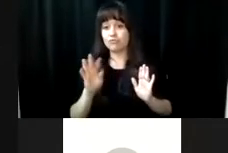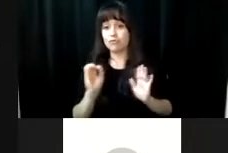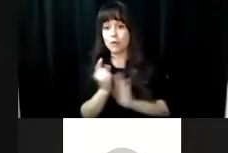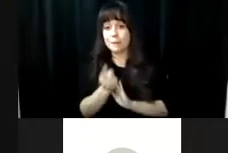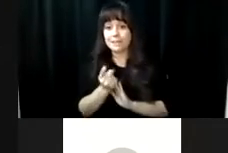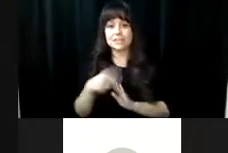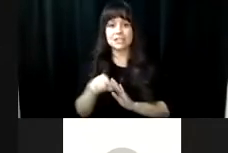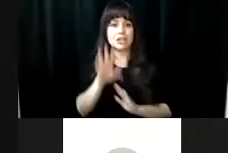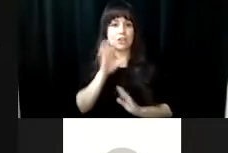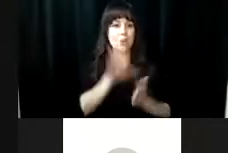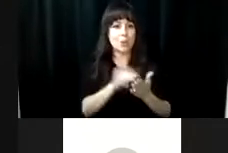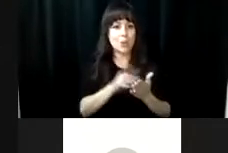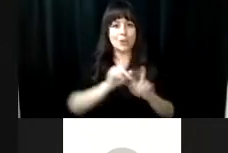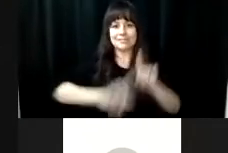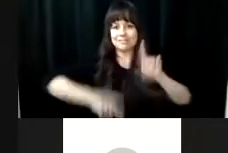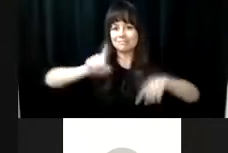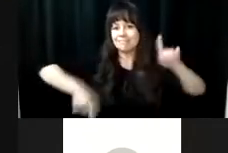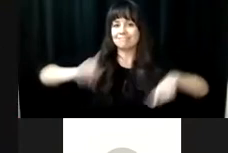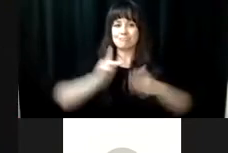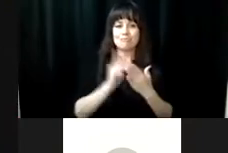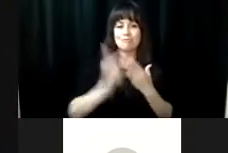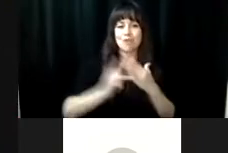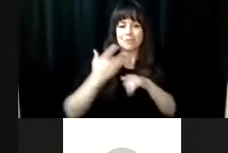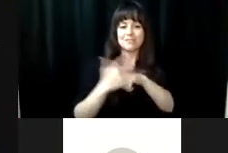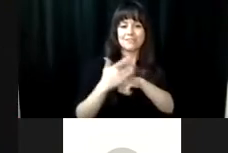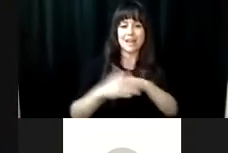centennial celebration. Over the next 40 minutes, you will hear an overview